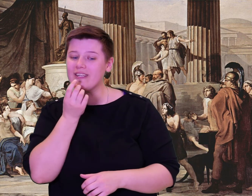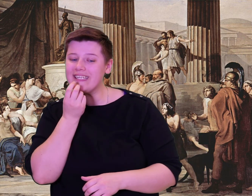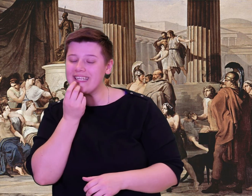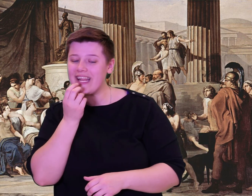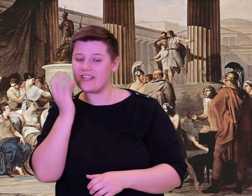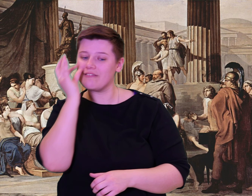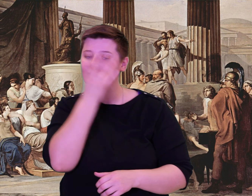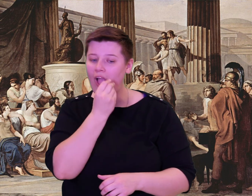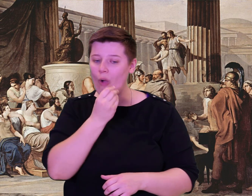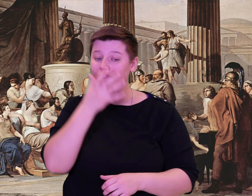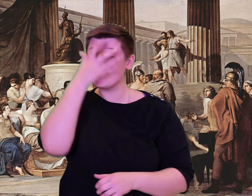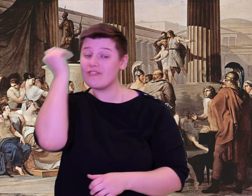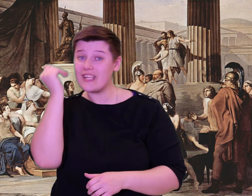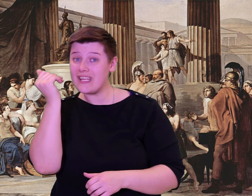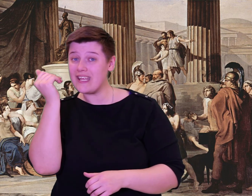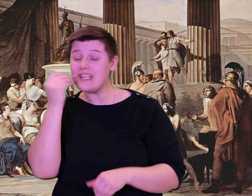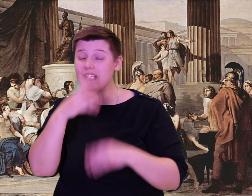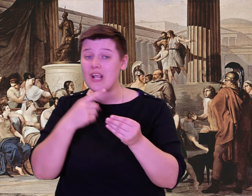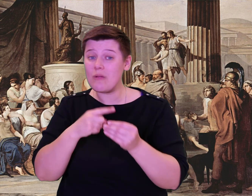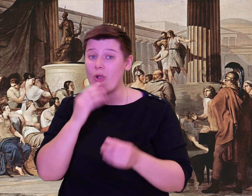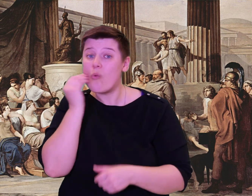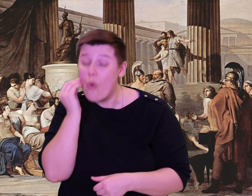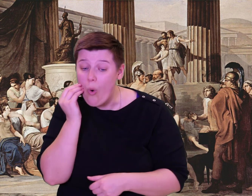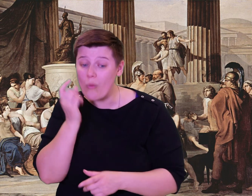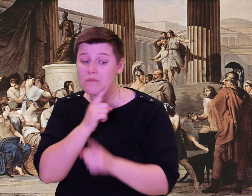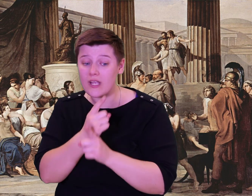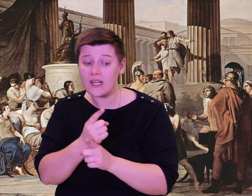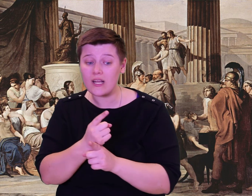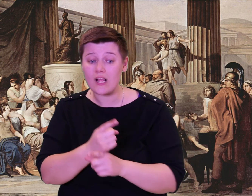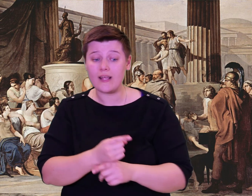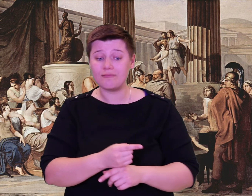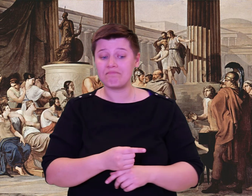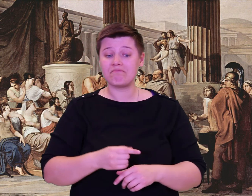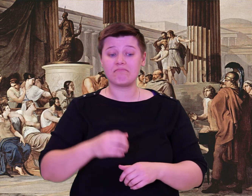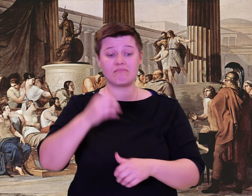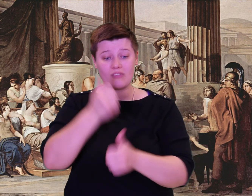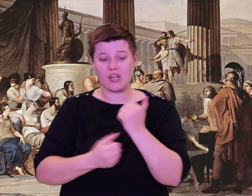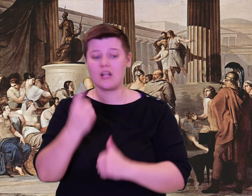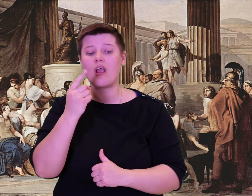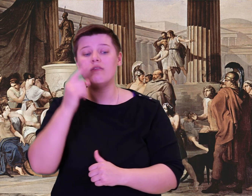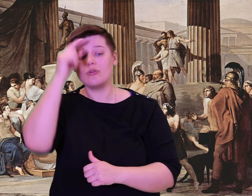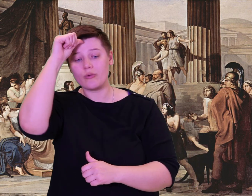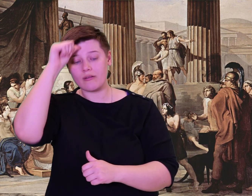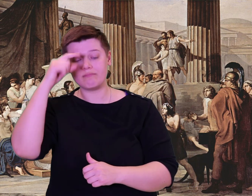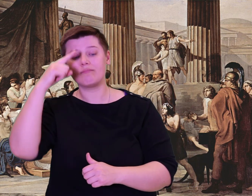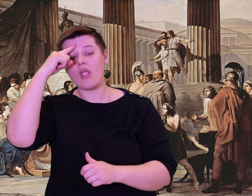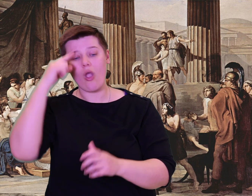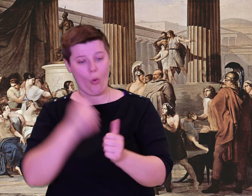But as they ate it, they lost the will to come back and bring news to me.